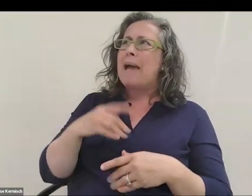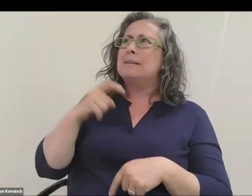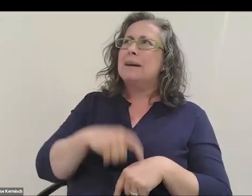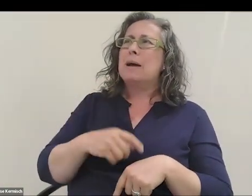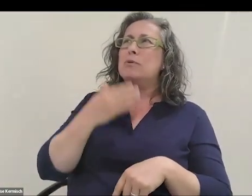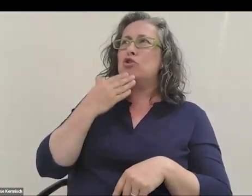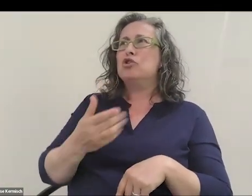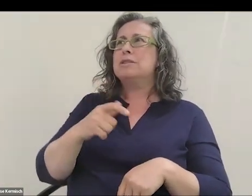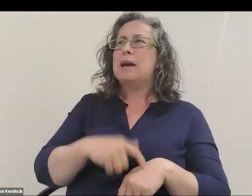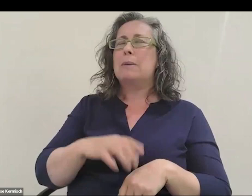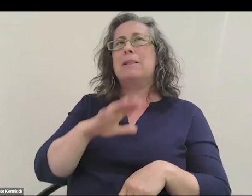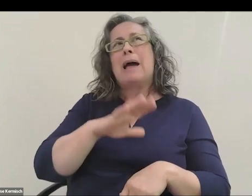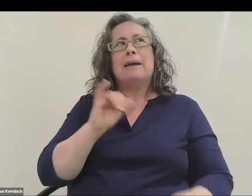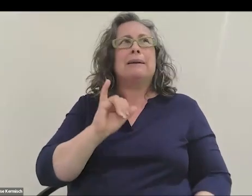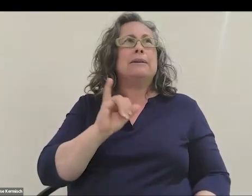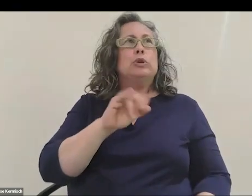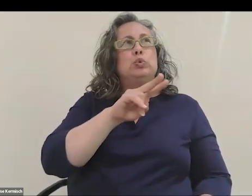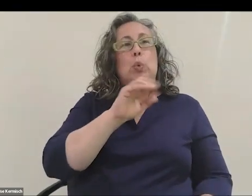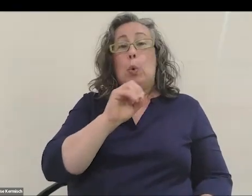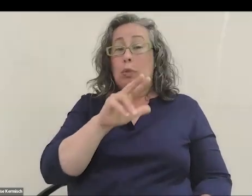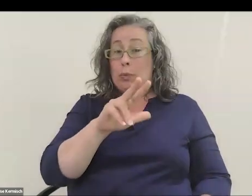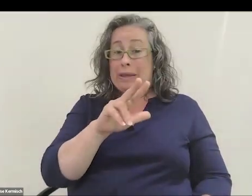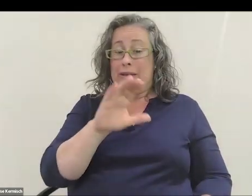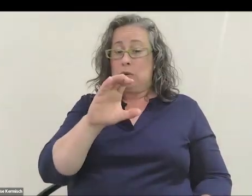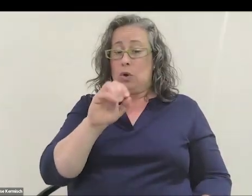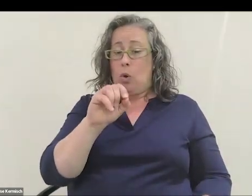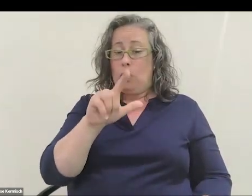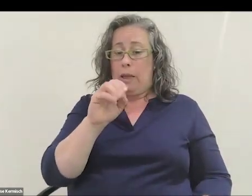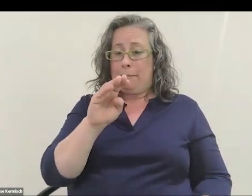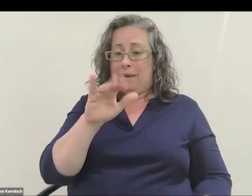I remember in 2003, when the Columbia Space Shuttle